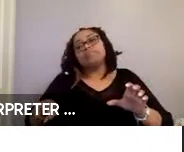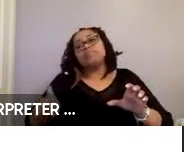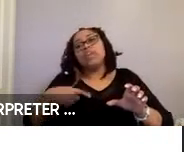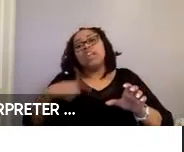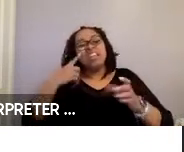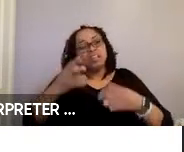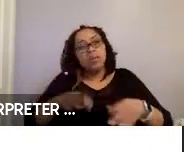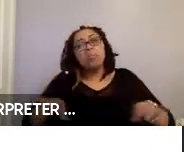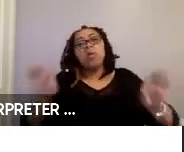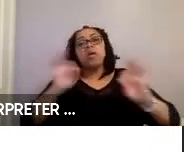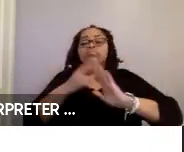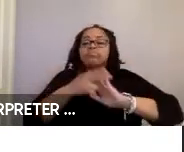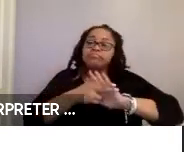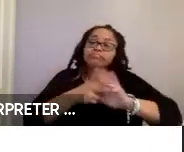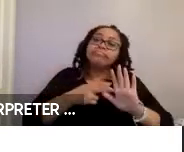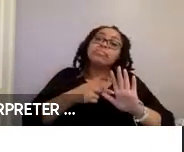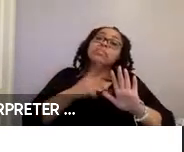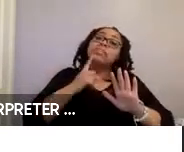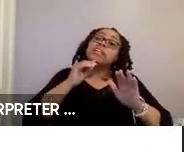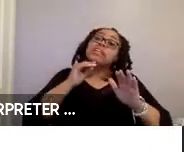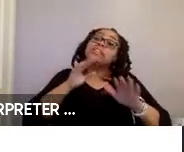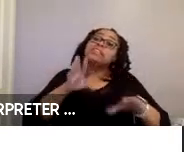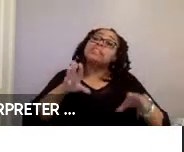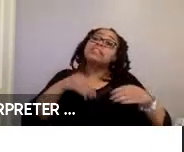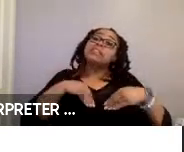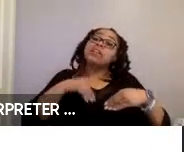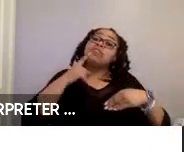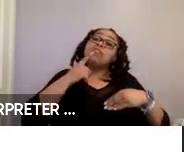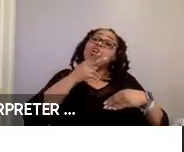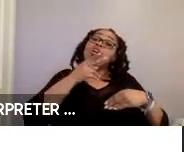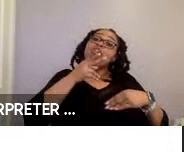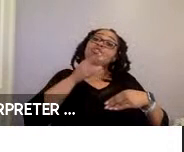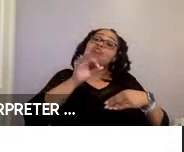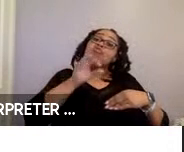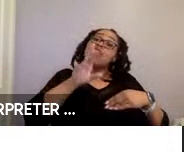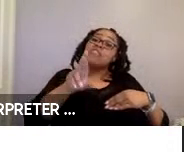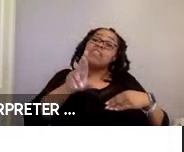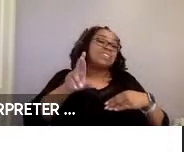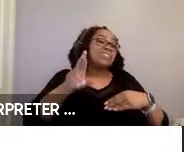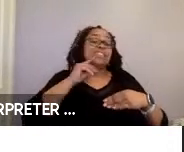to highlight that the acceptability rating for rear-facing orientation actually increased